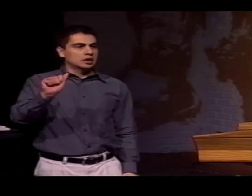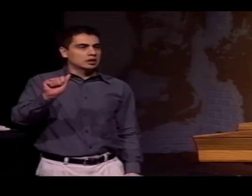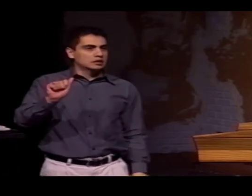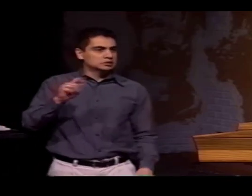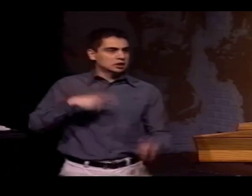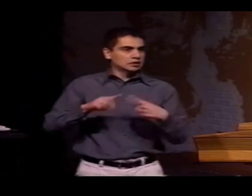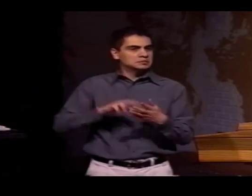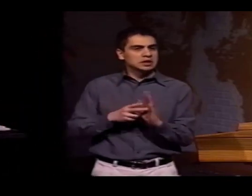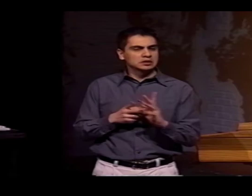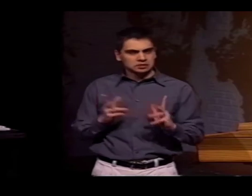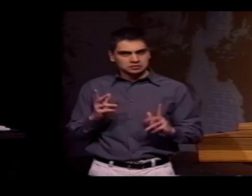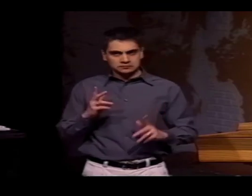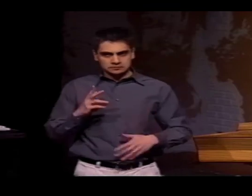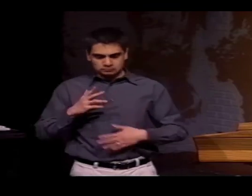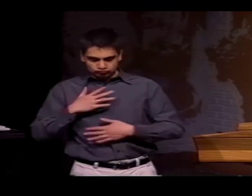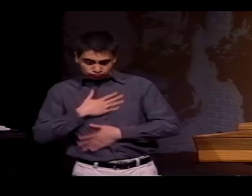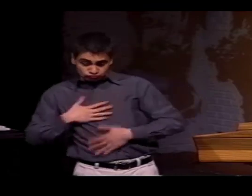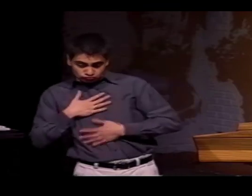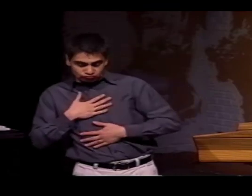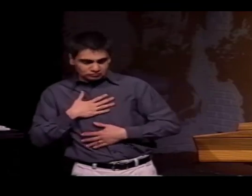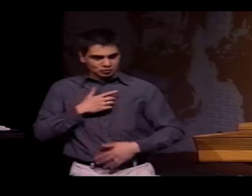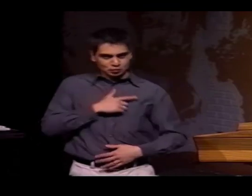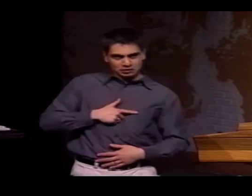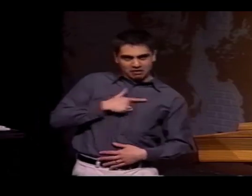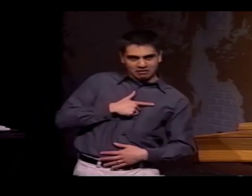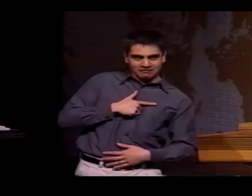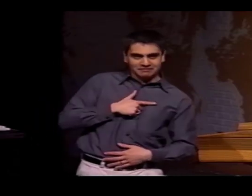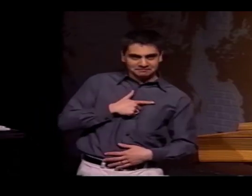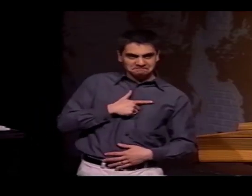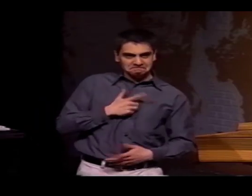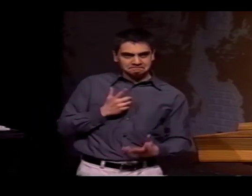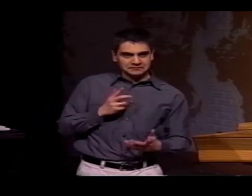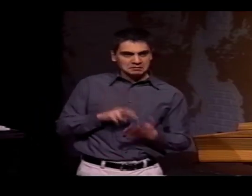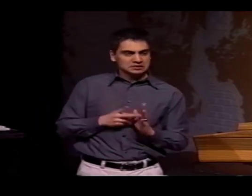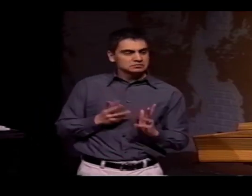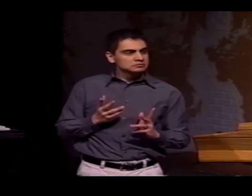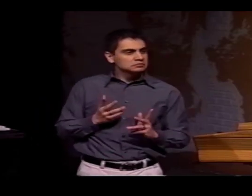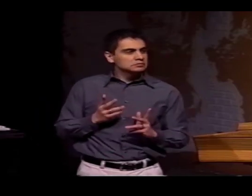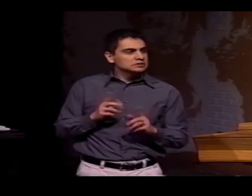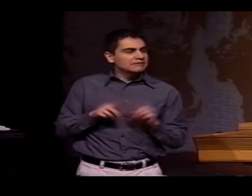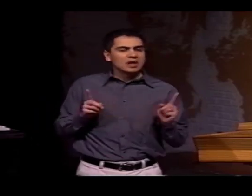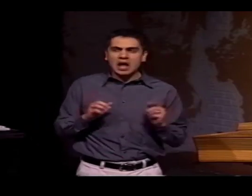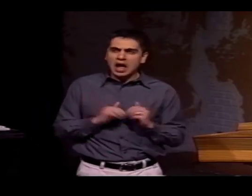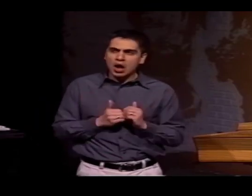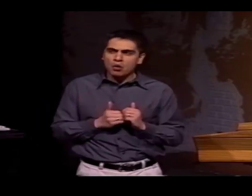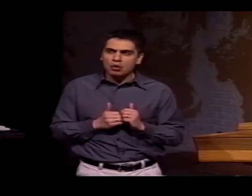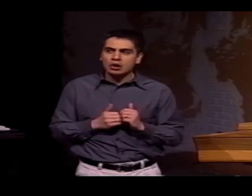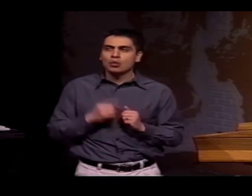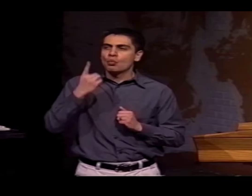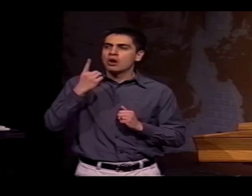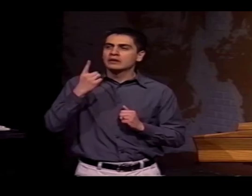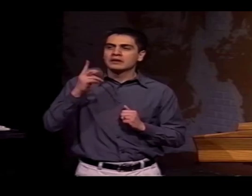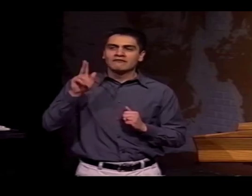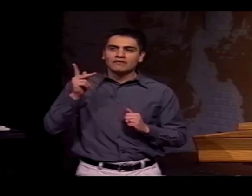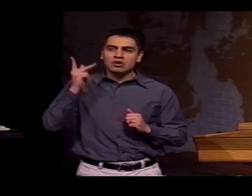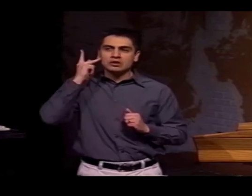ANOTHER CATEGORY WERE SIMILARLY ARTICULATED SIGNS, LIKE THE SIGNS FOR "ENJOY."